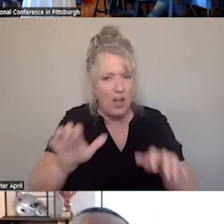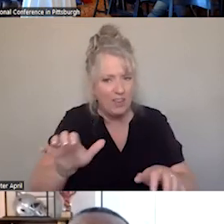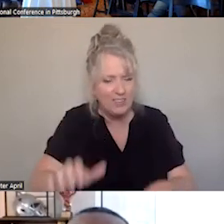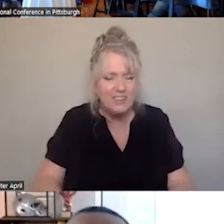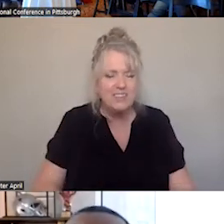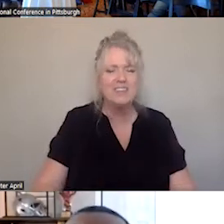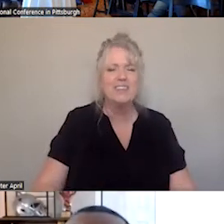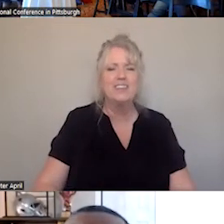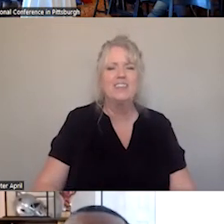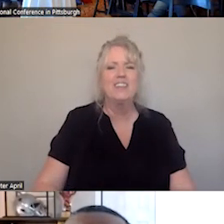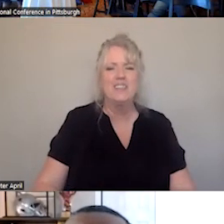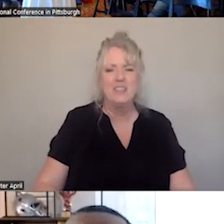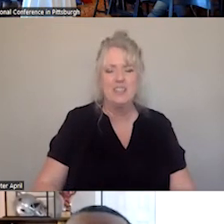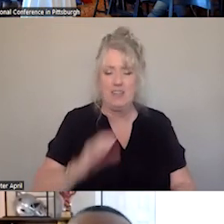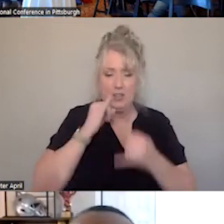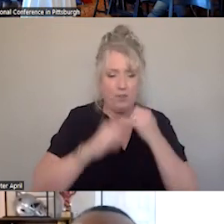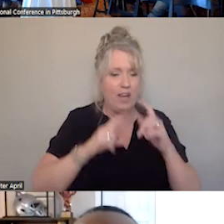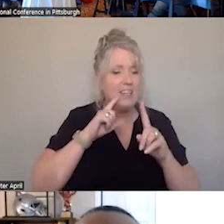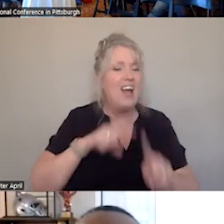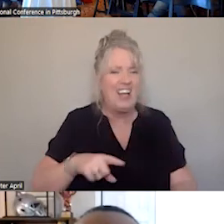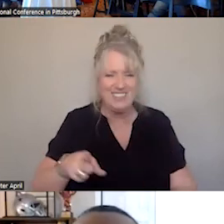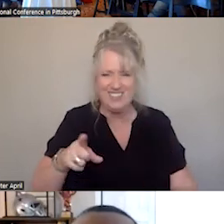IS THAT YOUR FINAL ANSWER. GOING TO GO WITH 14 MINUTES?